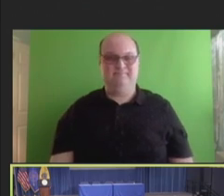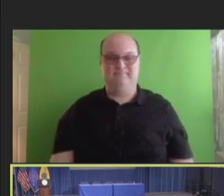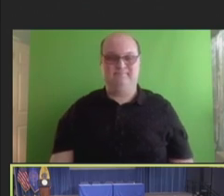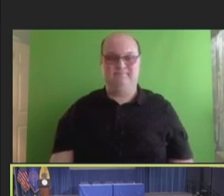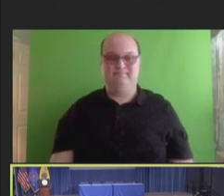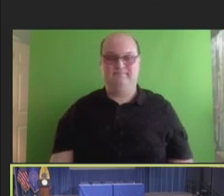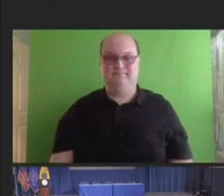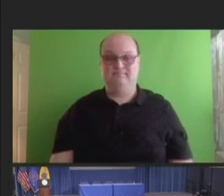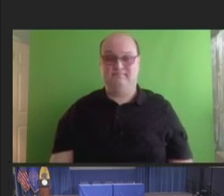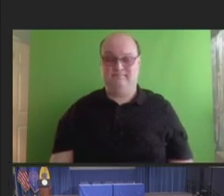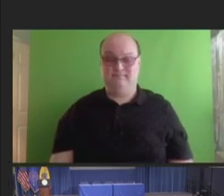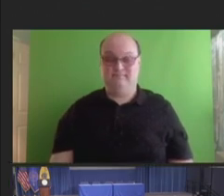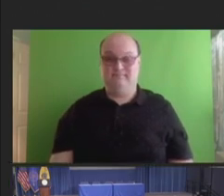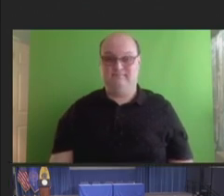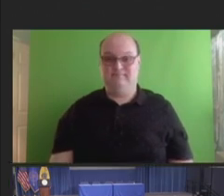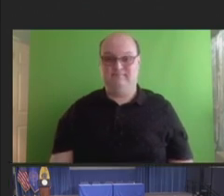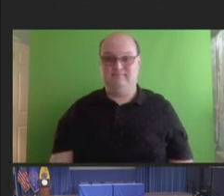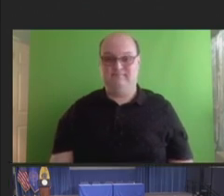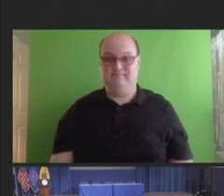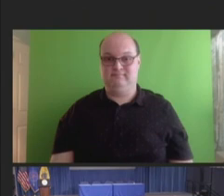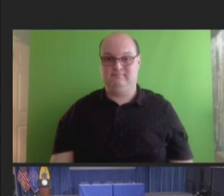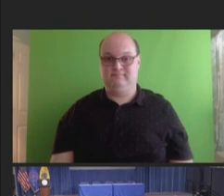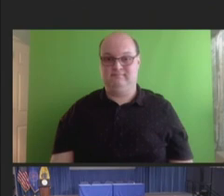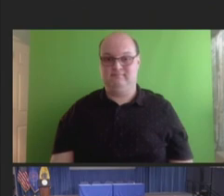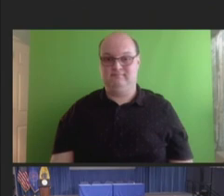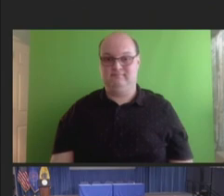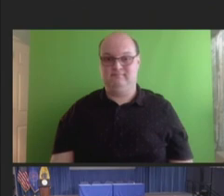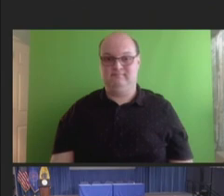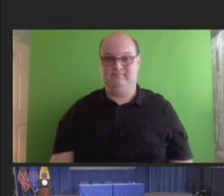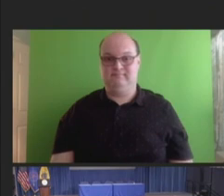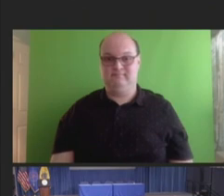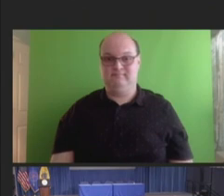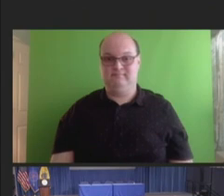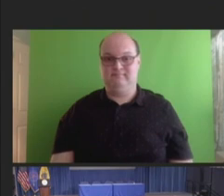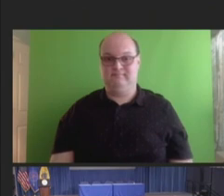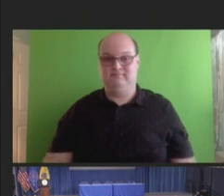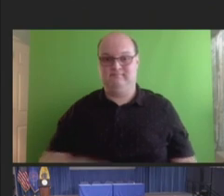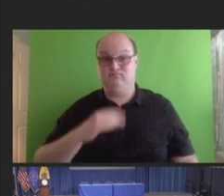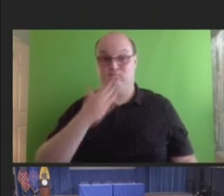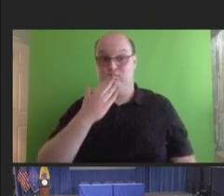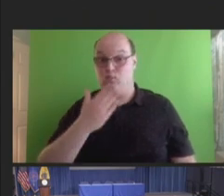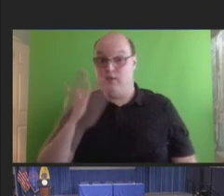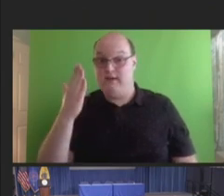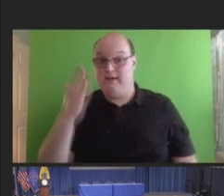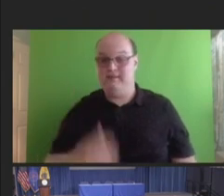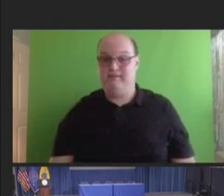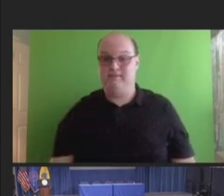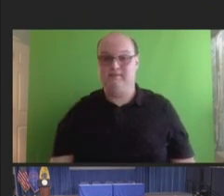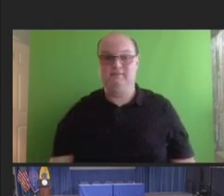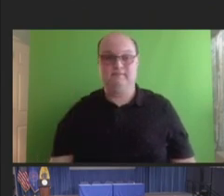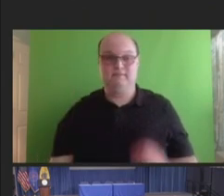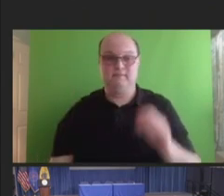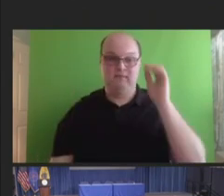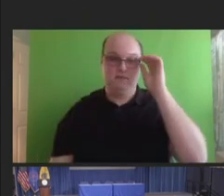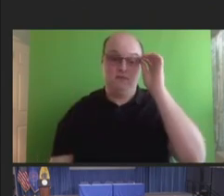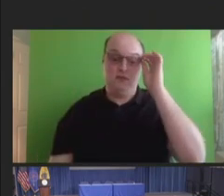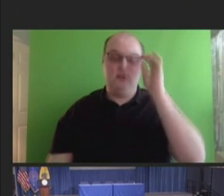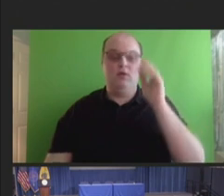Robert Schechter: Hi. Good morning. So, on behalf of Dr. Rinderknecht, I would like